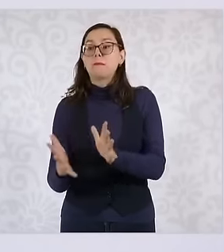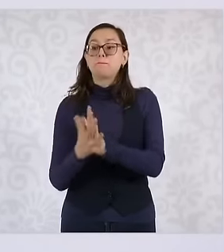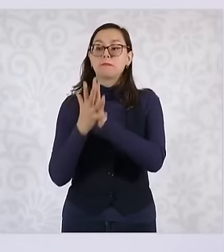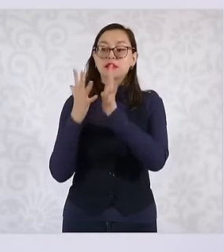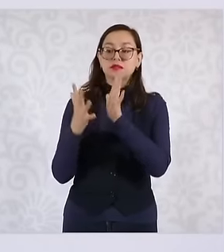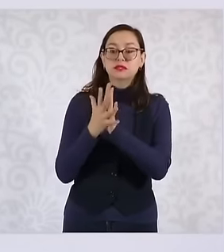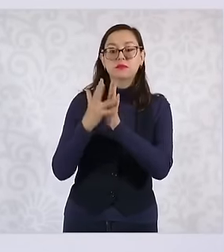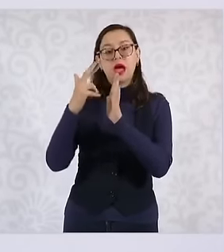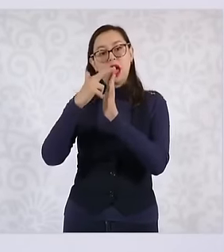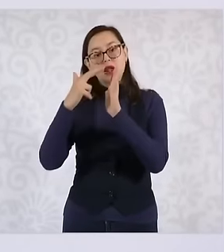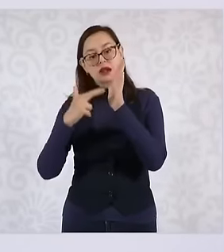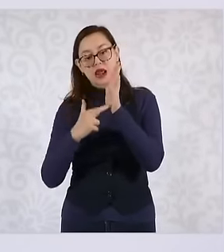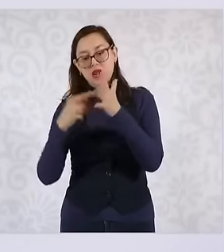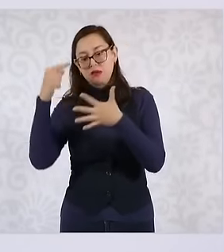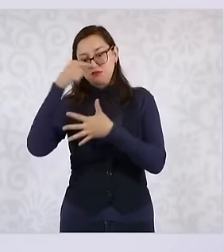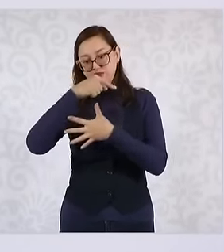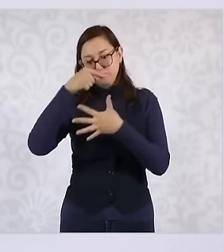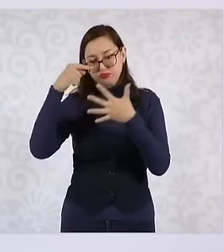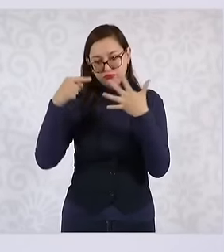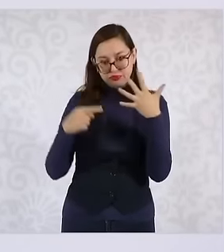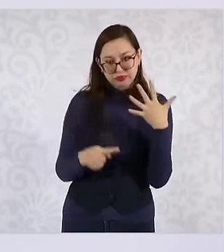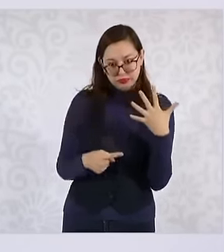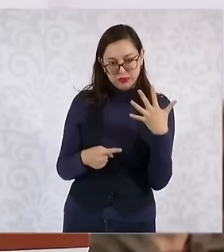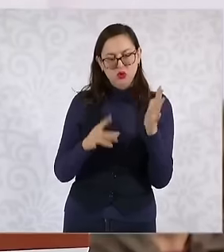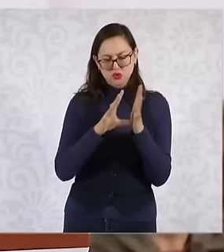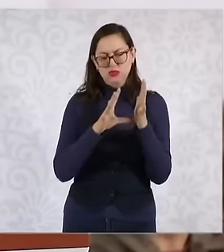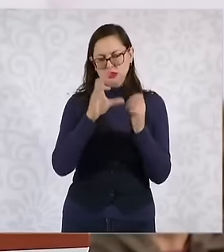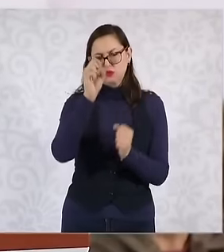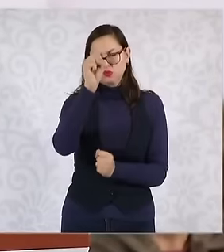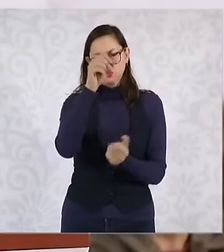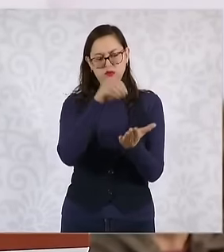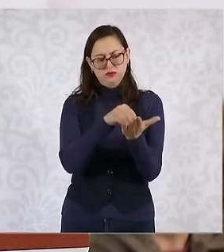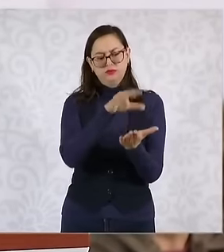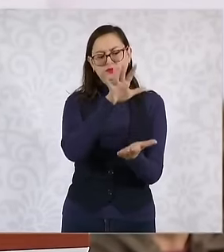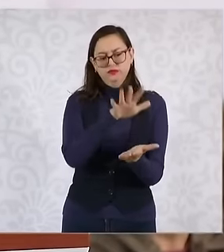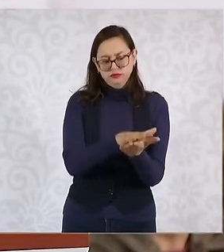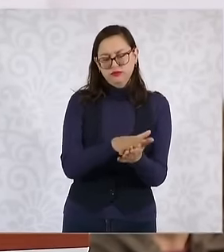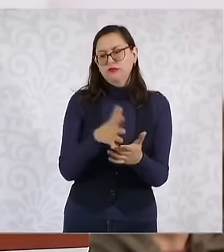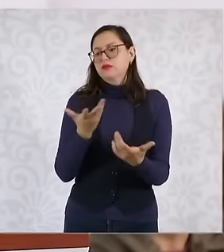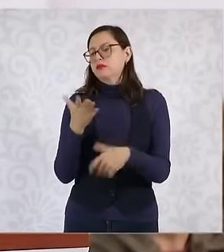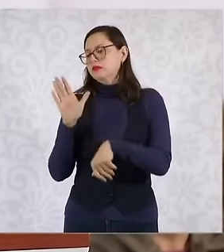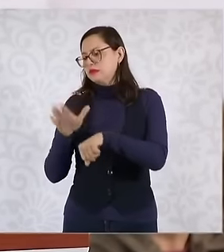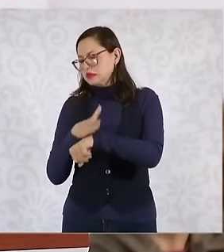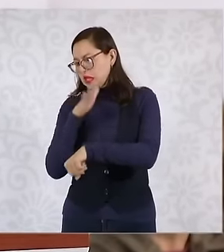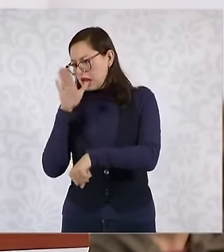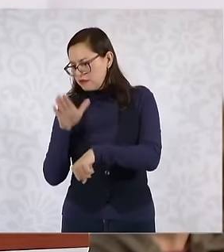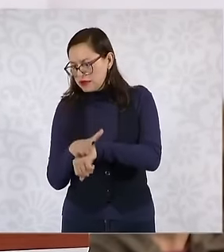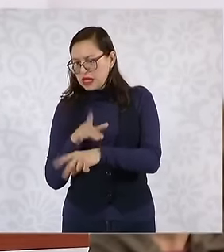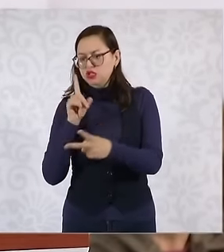to what the Constitution says Remember that there it talks about averages of letters of recommendation